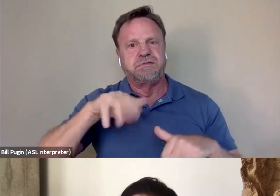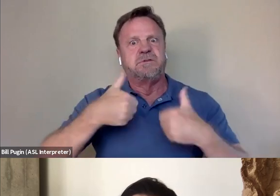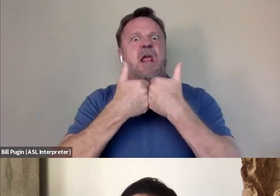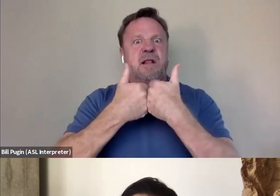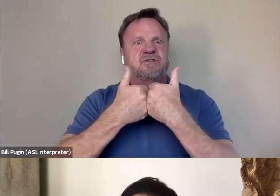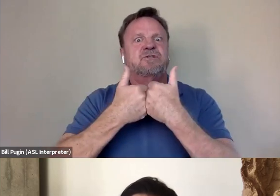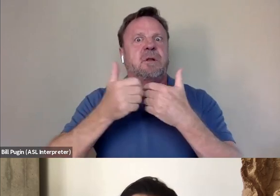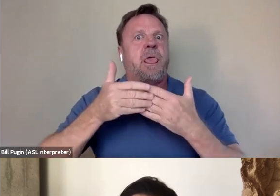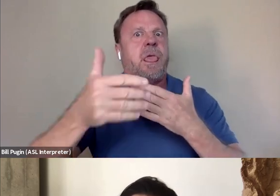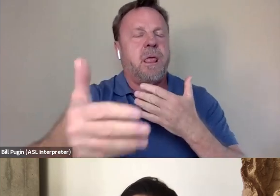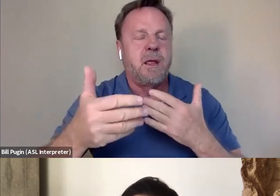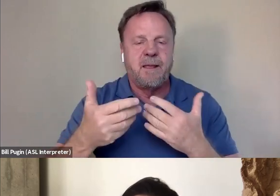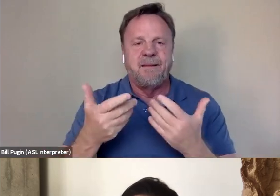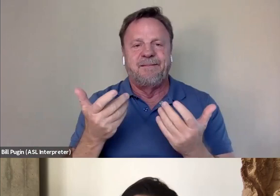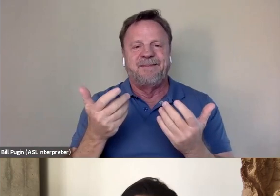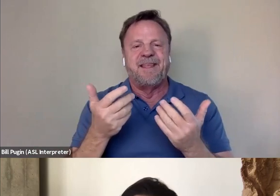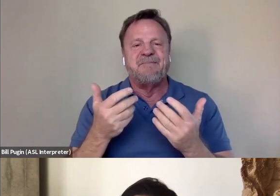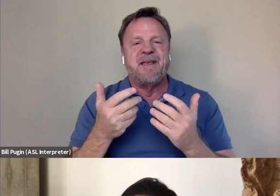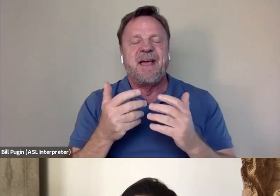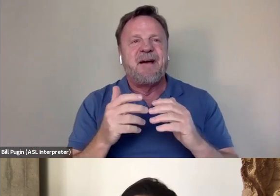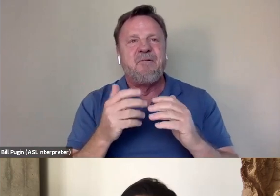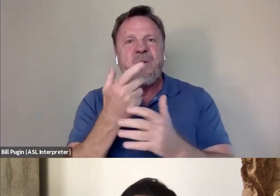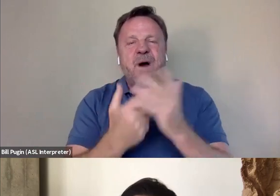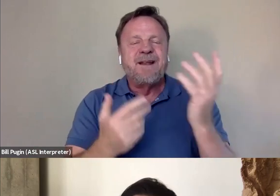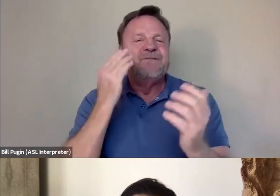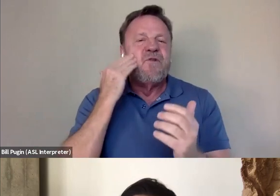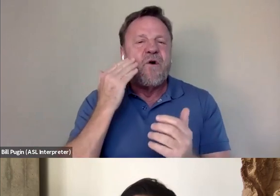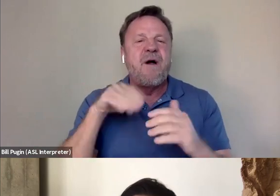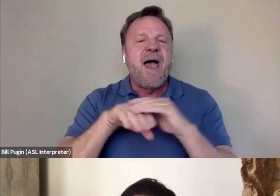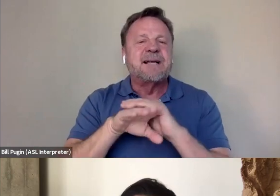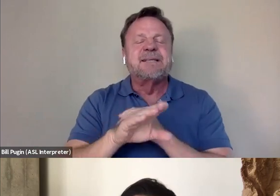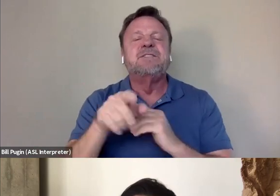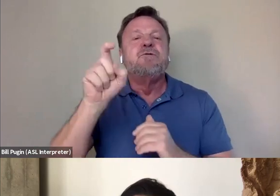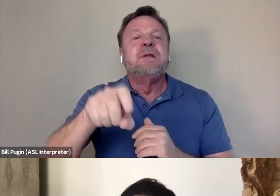I mean, what sort of access from the get go, did you know you needed in order to tell this story?